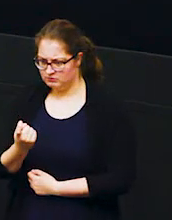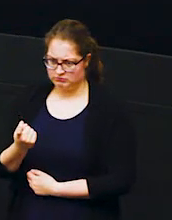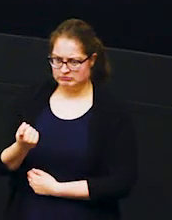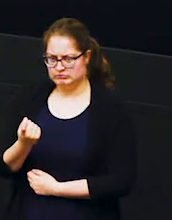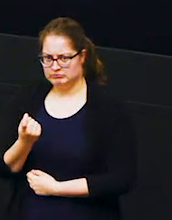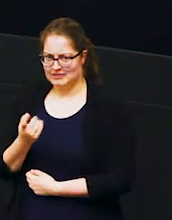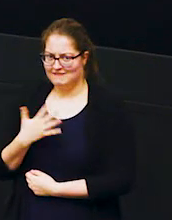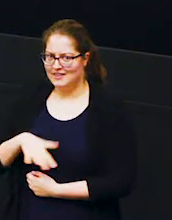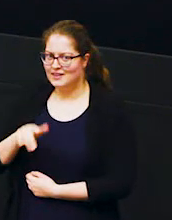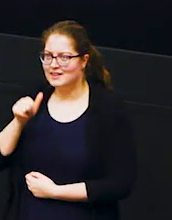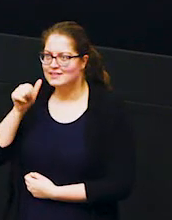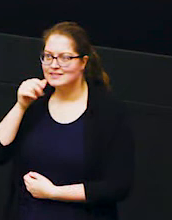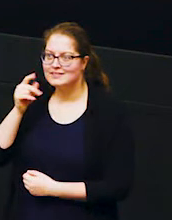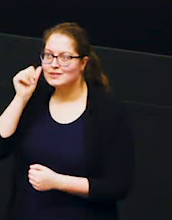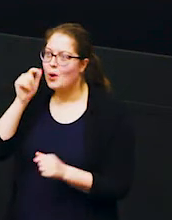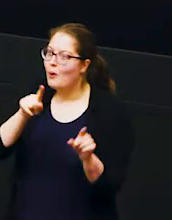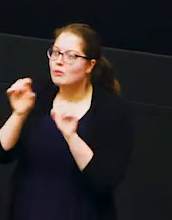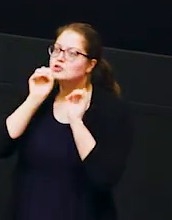think some people have got some answers shout it out at me if you think you know